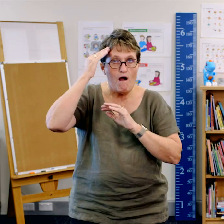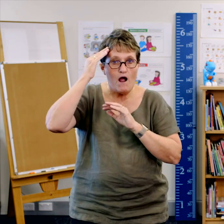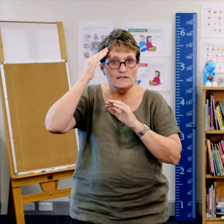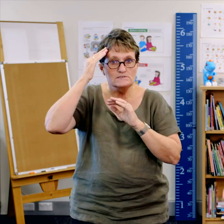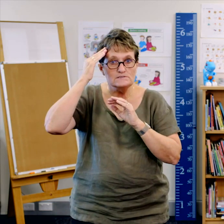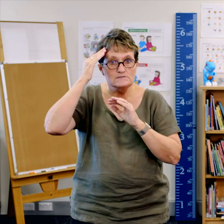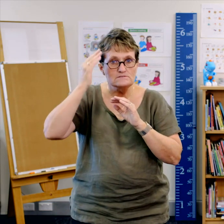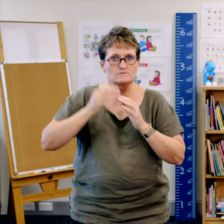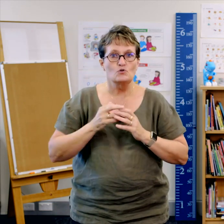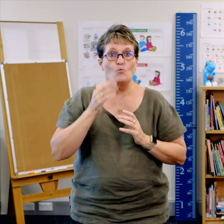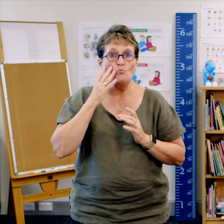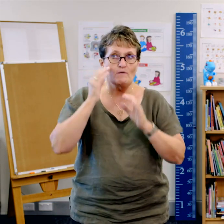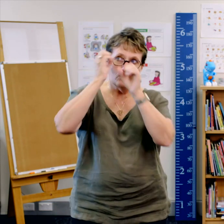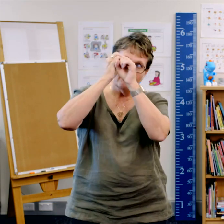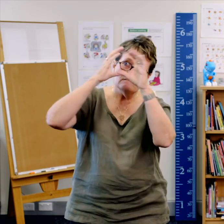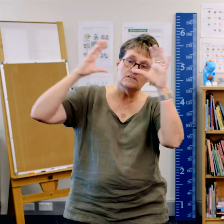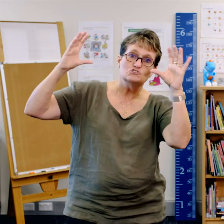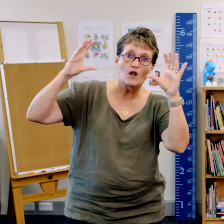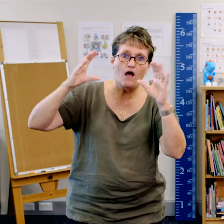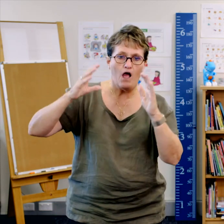When we visualise what the author has written,